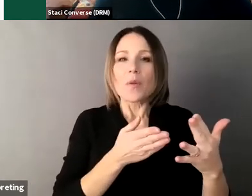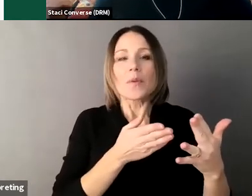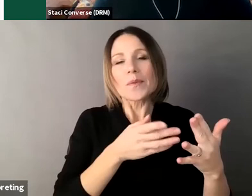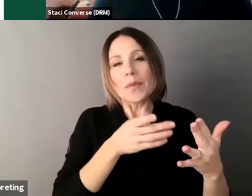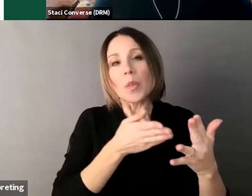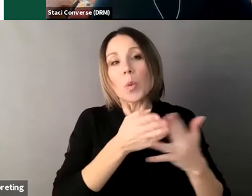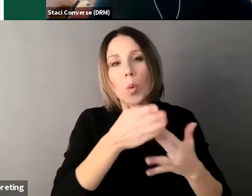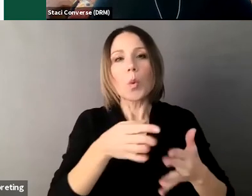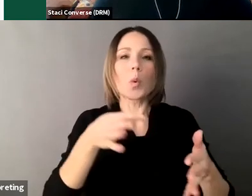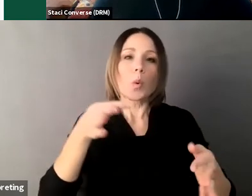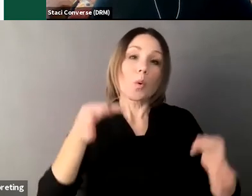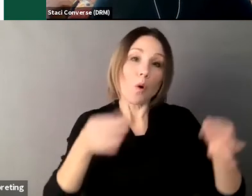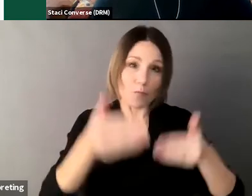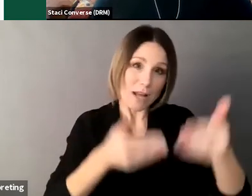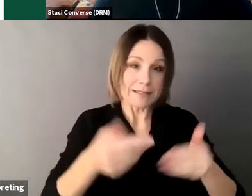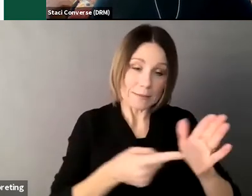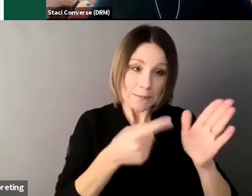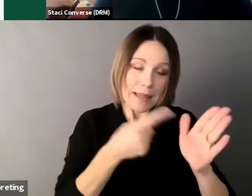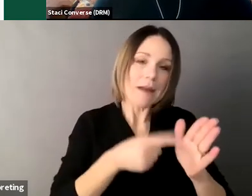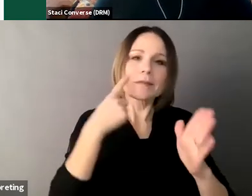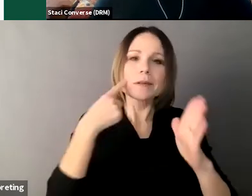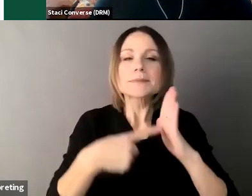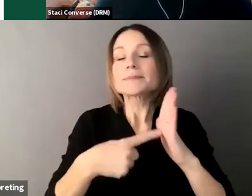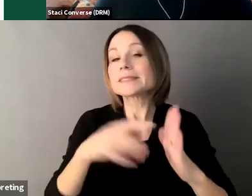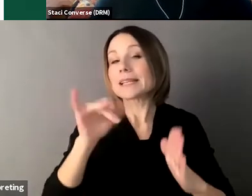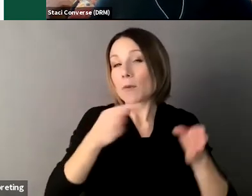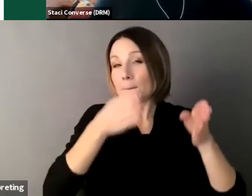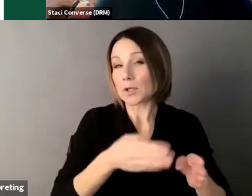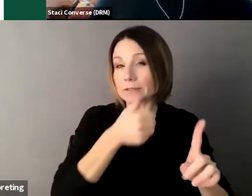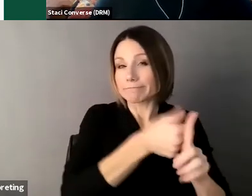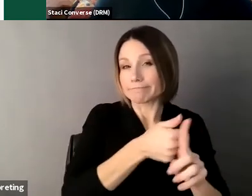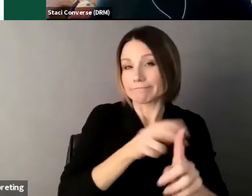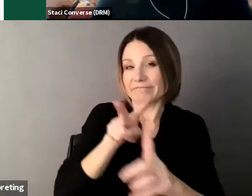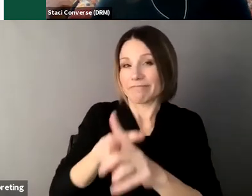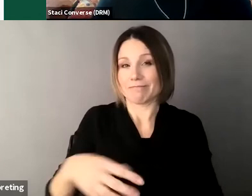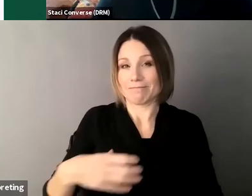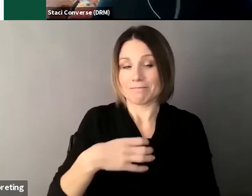so it's considered when an individual petitions for a guardianship so this is what gets the whole